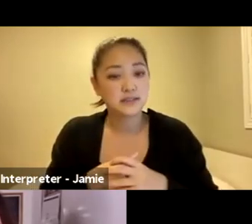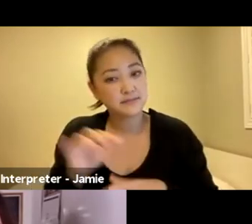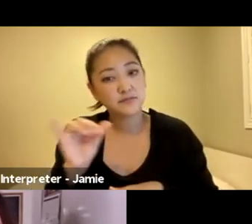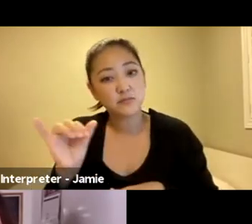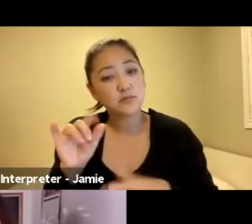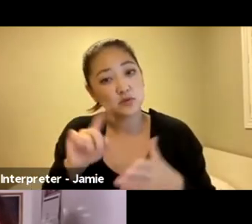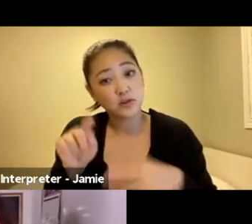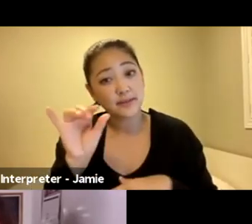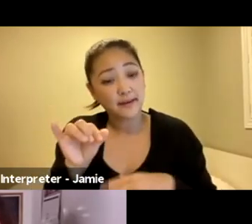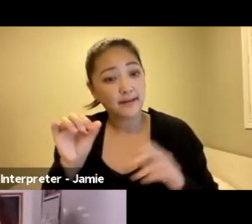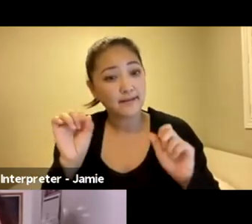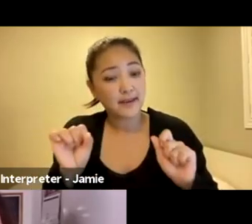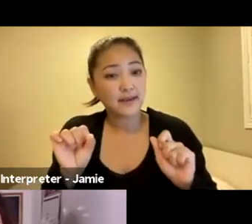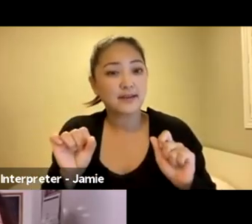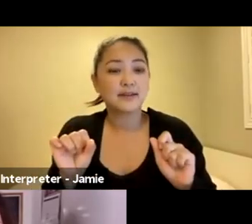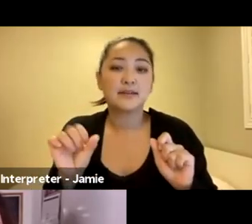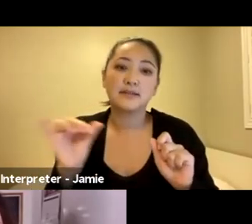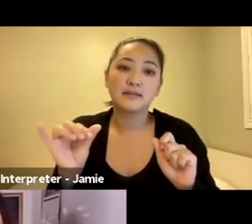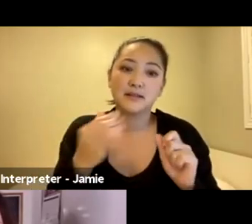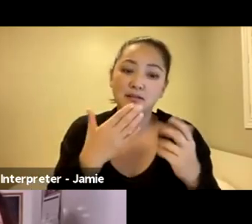also, I just wanted to say thank you to